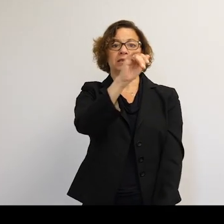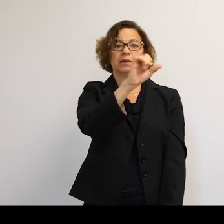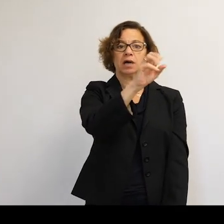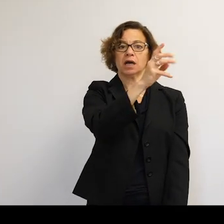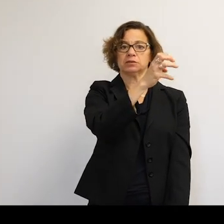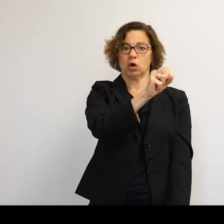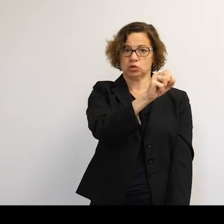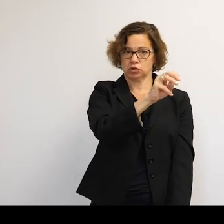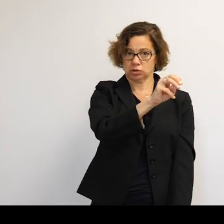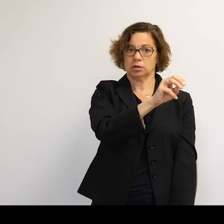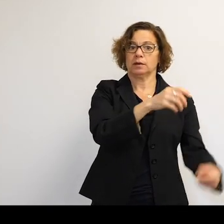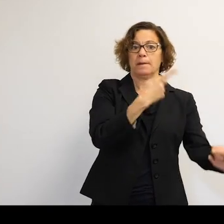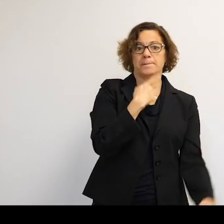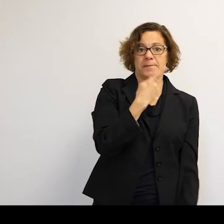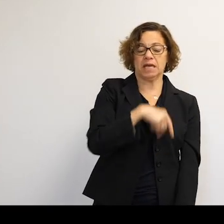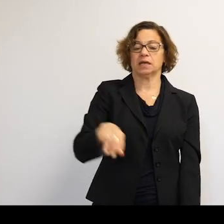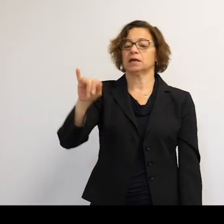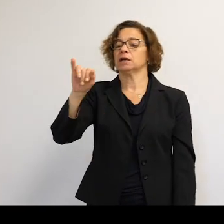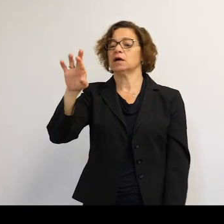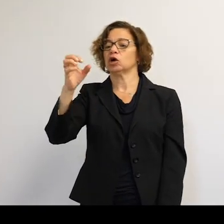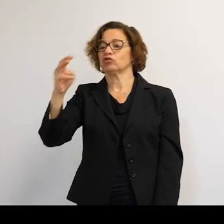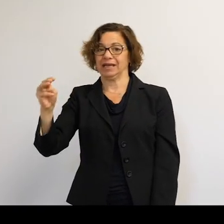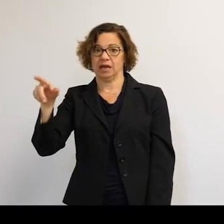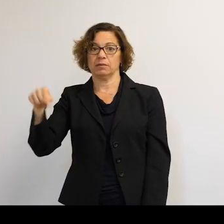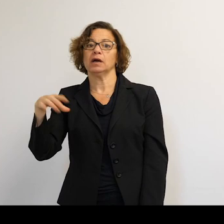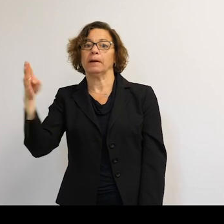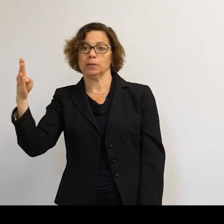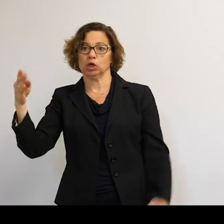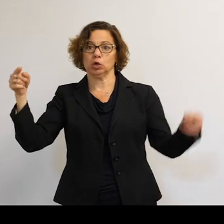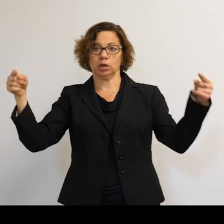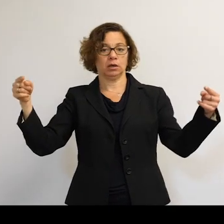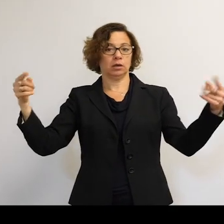And you can see it collided with the Iridium satellite. And they both-- those objects kept on going